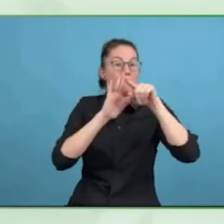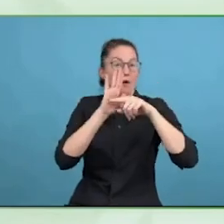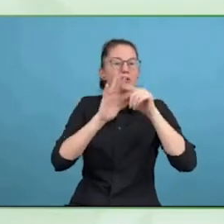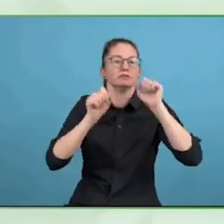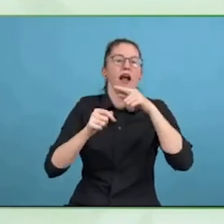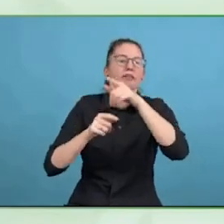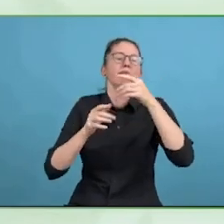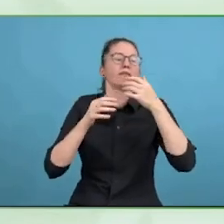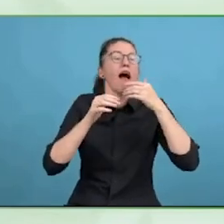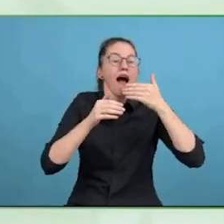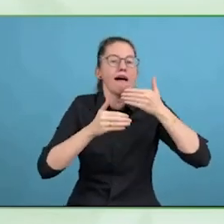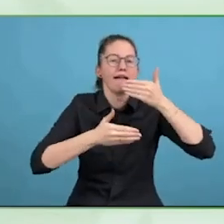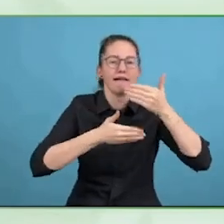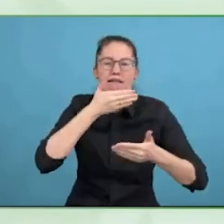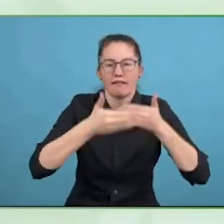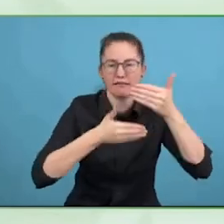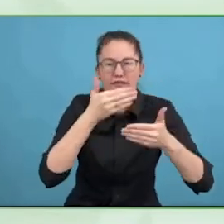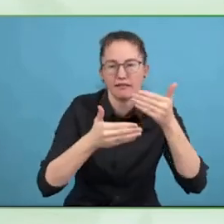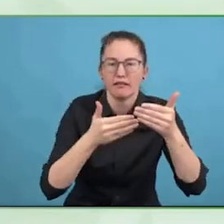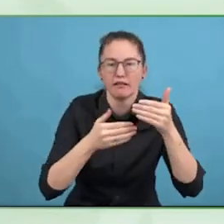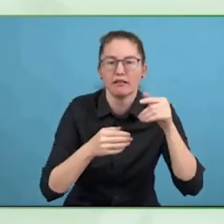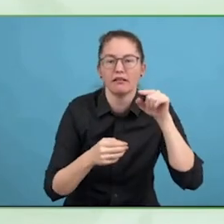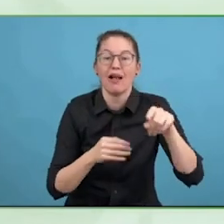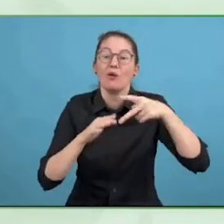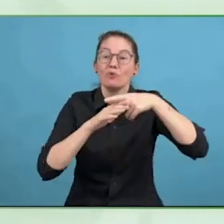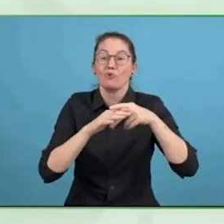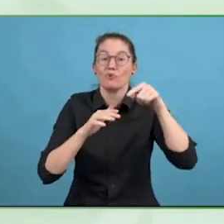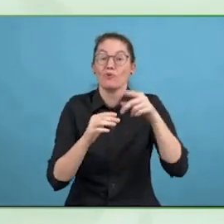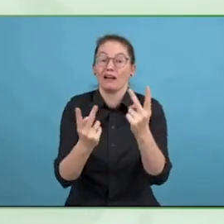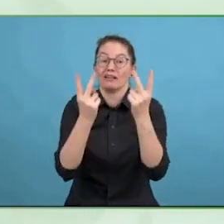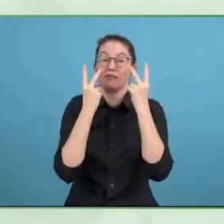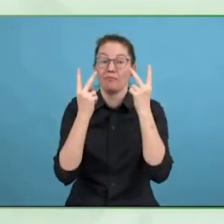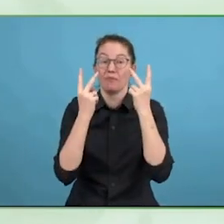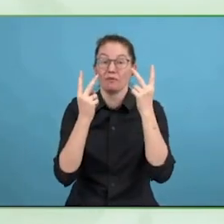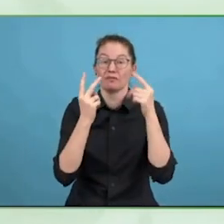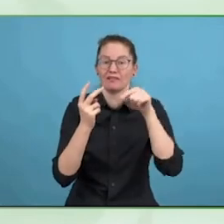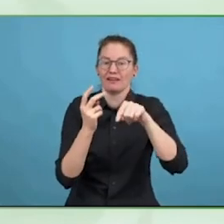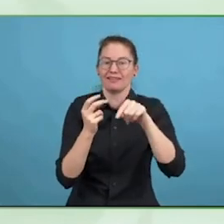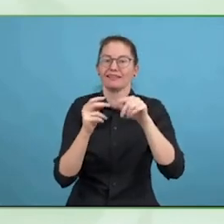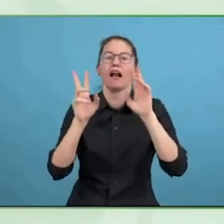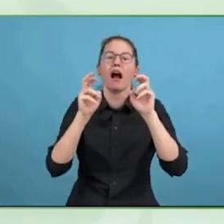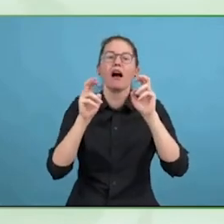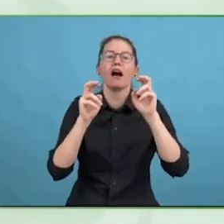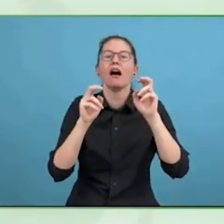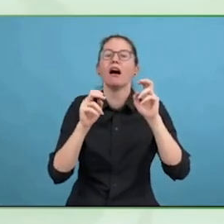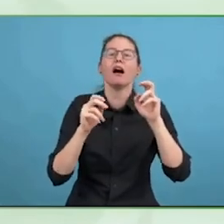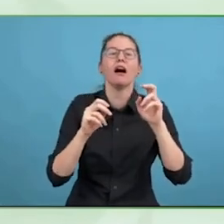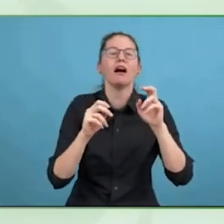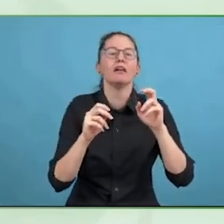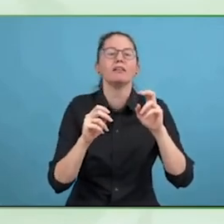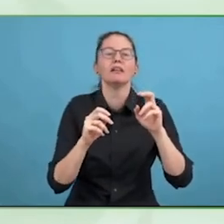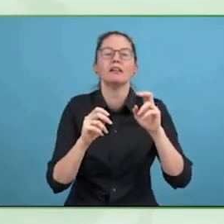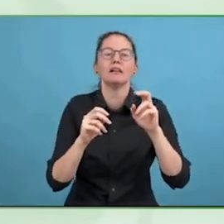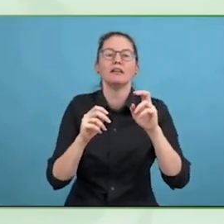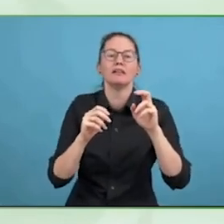Of course, we have to have good intentions, want to do the right thing, but we also have to put in place the frameworks and the